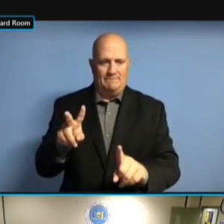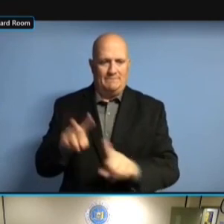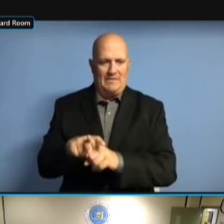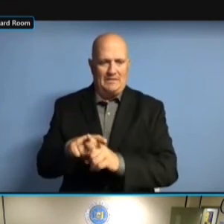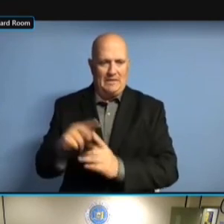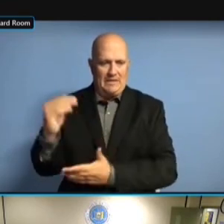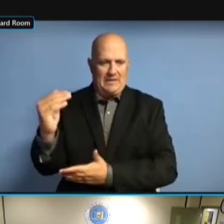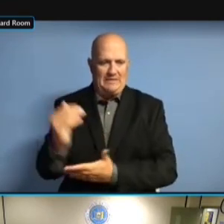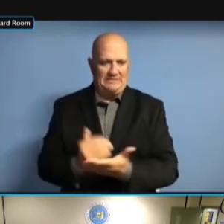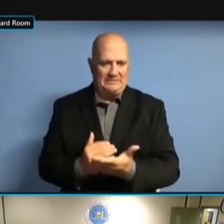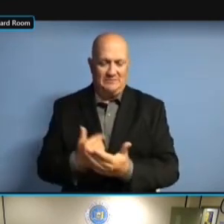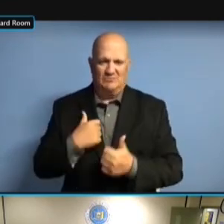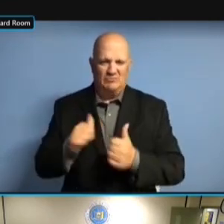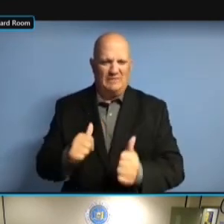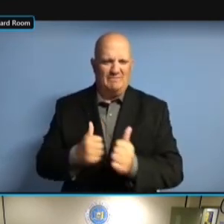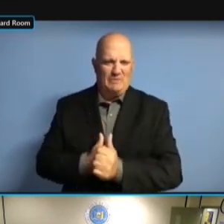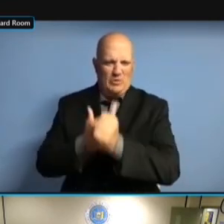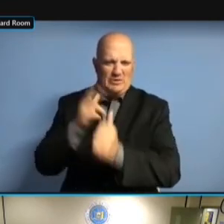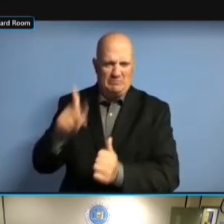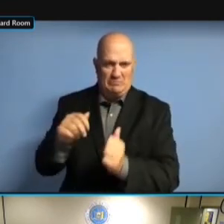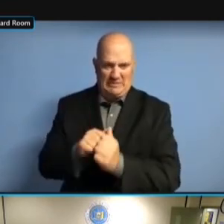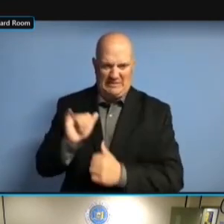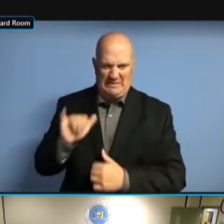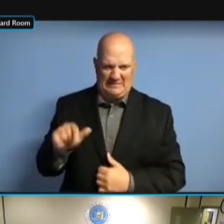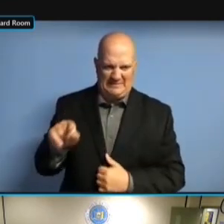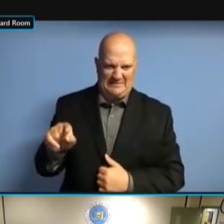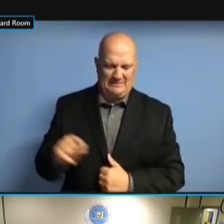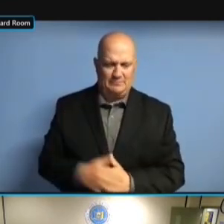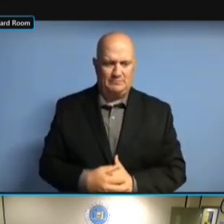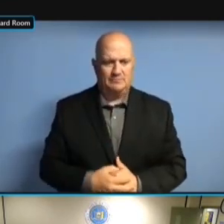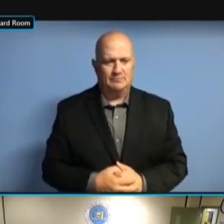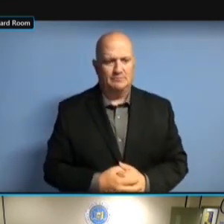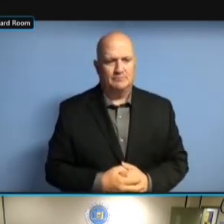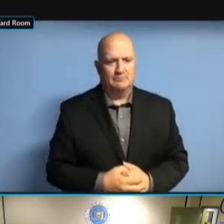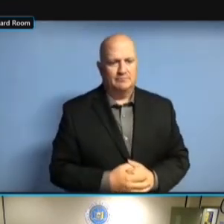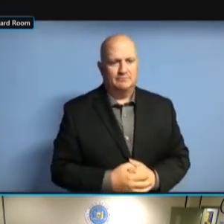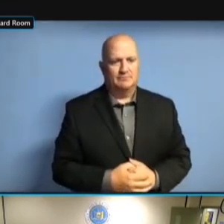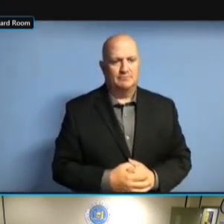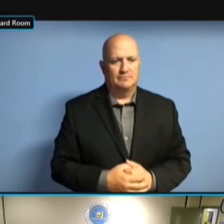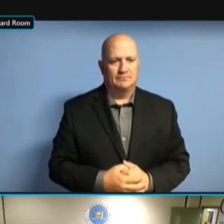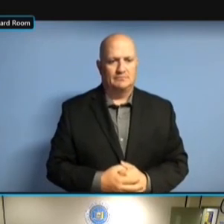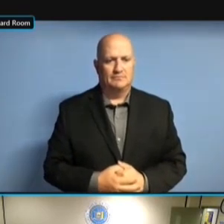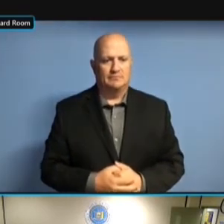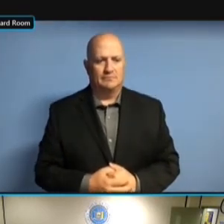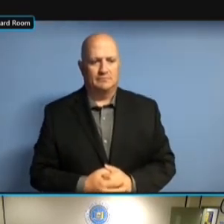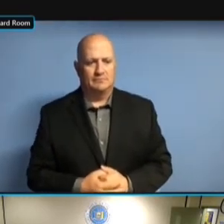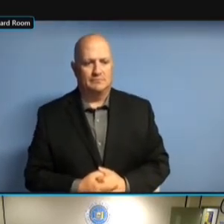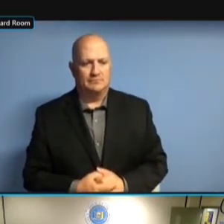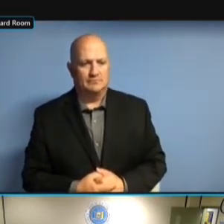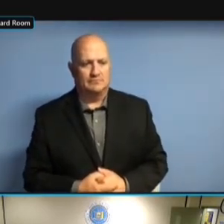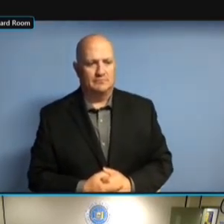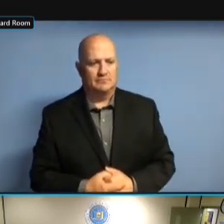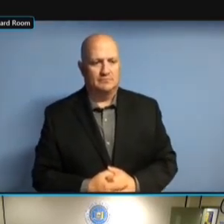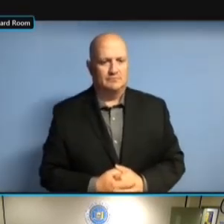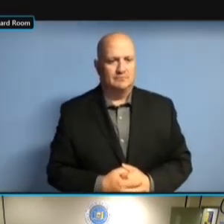TO THE ONES THAT WHEN THEY BOUNCE BACK, TO THE ONES THAT WHEN THEY BOUNCE BACK, WE TO THE ONES THAT WHEN THEY BOUNCE BACK, WE HAVE TO THE ONES THAT WHEN THEY BOUNCE BACK, WE HAVE PEOPLE BOUNCE BACK, WE HAVE PEOPLE BOUNCE BACK, WE HAVE PEOPLE SEARCHING, BOUNCE BACK, WE HAVE PEOPLE SEARCHING, RUNNING BOUNCE BACK, WE HAVE PEOPLE SEARCHING, RUNNING THEM BOUNCE BACK, WE HAVE PEOPLE SEARCHING, RUNNING THEM DOWN, SEARCHING, RUNNING THEM DOWN, SEARCHING, RUNNING THEM DOWN, GETTING SEARCHING, RUNNING THEM DOWN, GETTING UPDATED SEARCHING, RUNNING THEM DOWN, GETTING UPDATED EMAILS. GETTING UPDATED EMAILS. GETTING UPDATED EMAILS. SO GETTING UPDATED EMAILS. SO THERE GETTING UPDATED EMAILS. SO THERE ARE